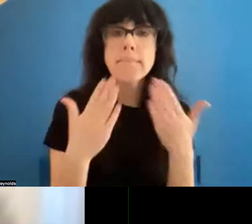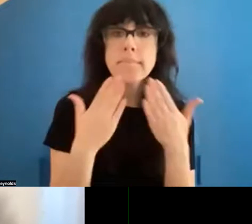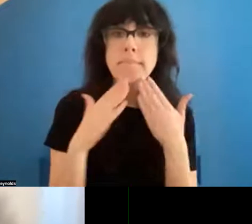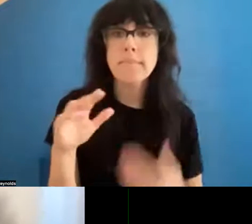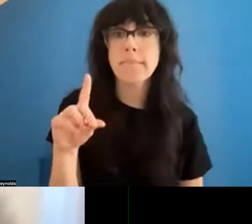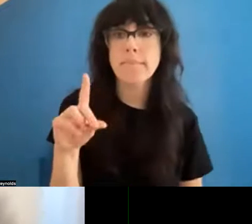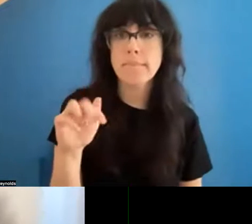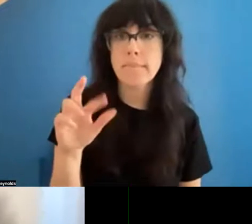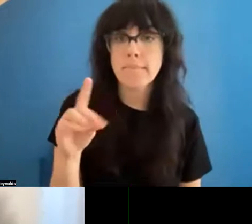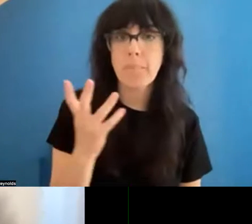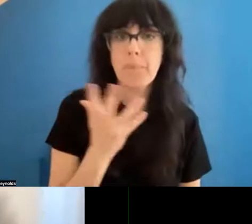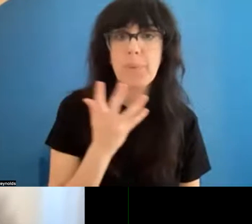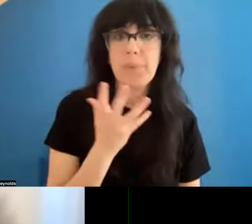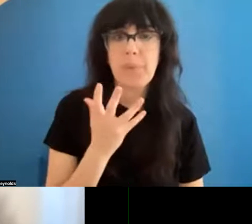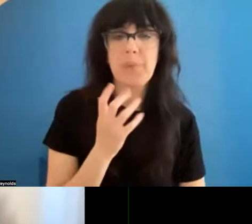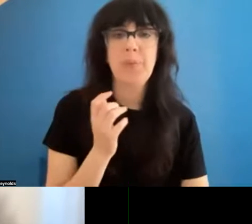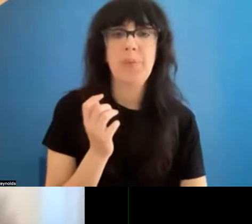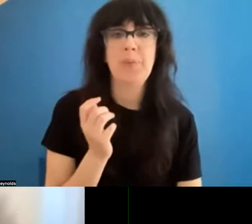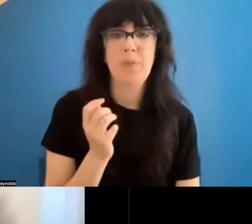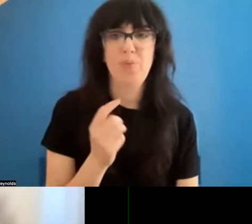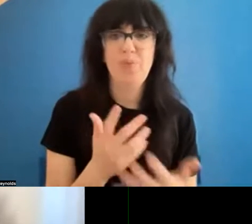. There was so much to unpack there